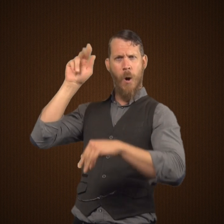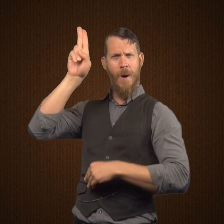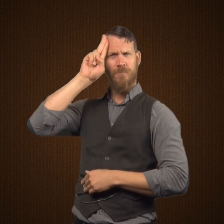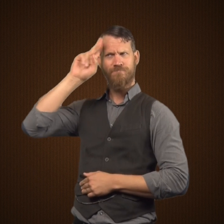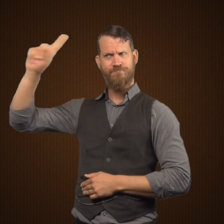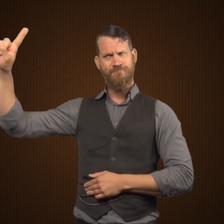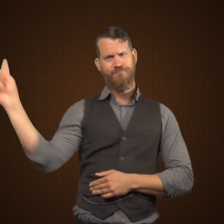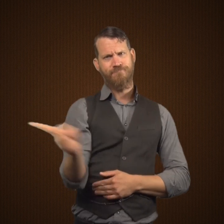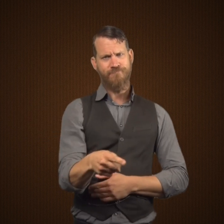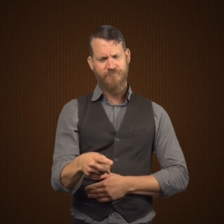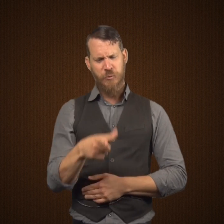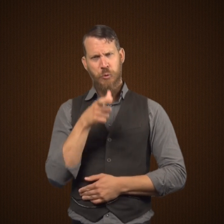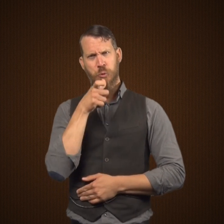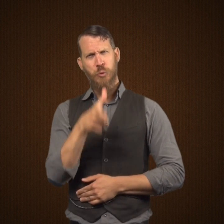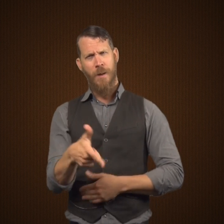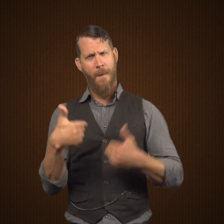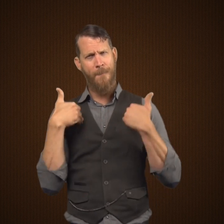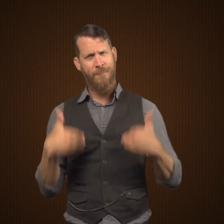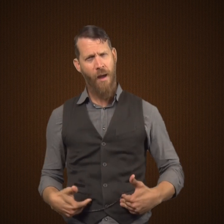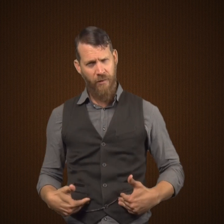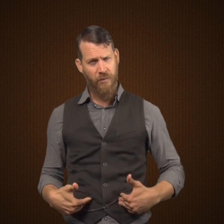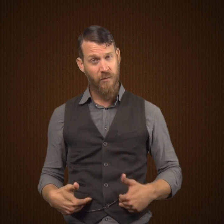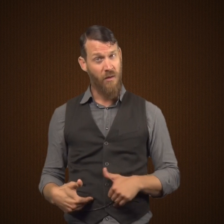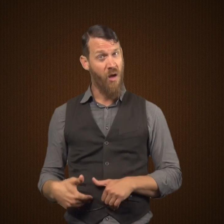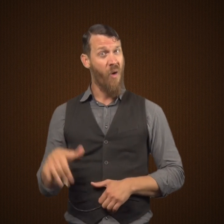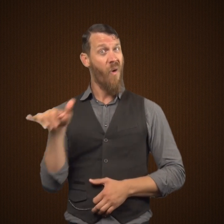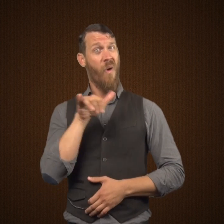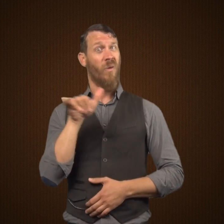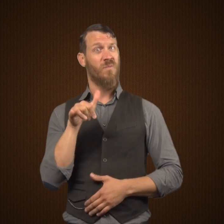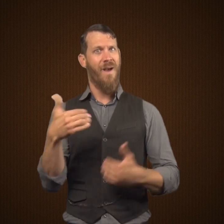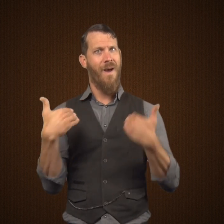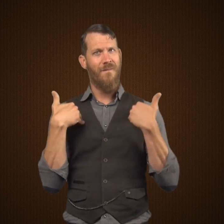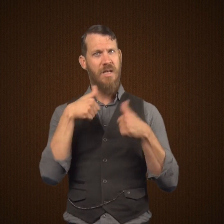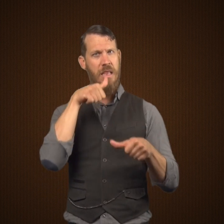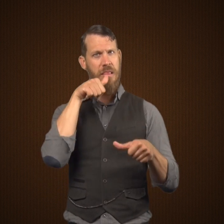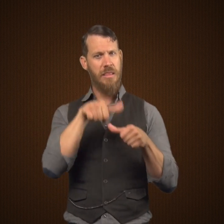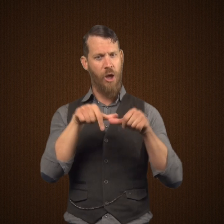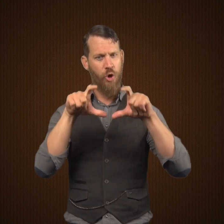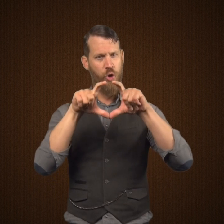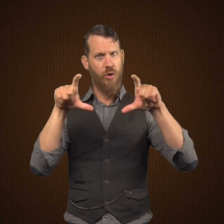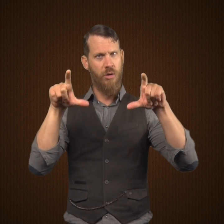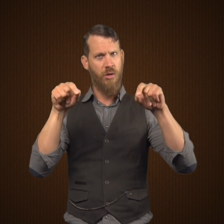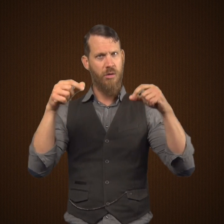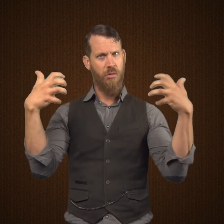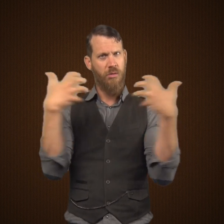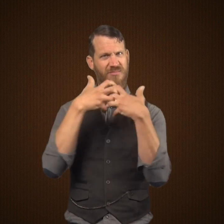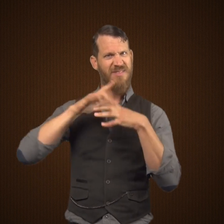Now when the police investigated, they called Mr. Utterson to the scene to identify the body.